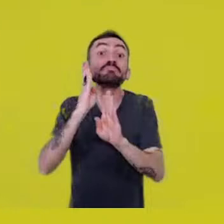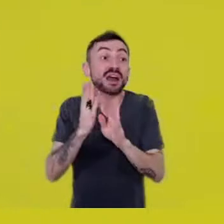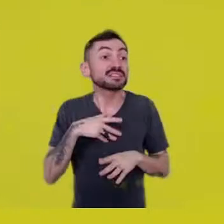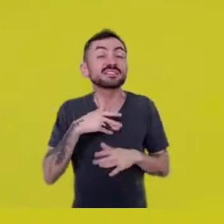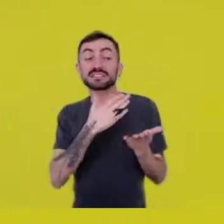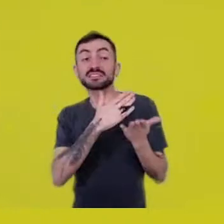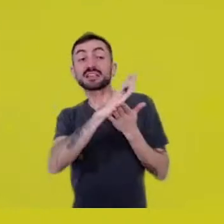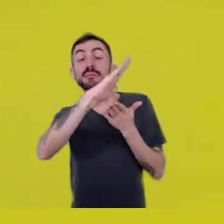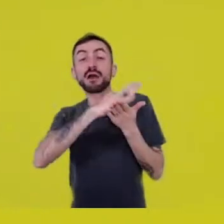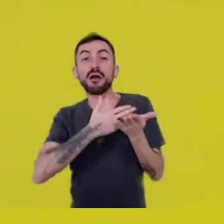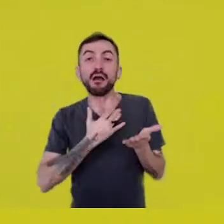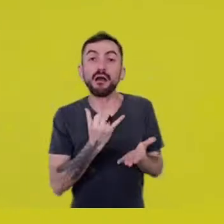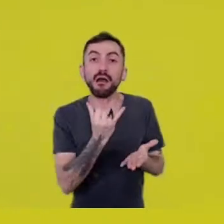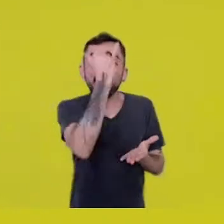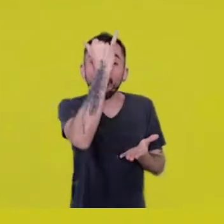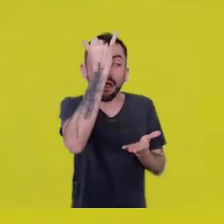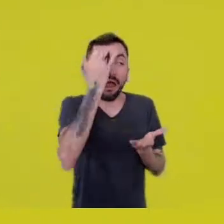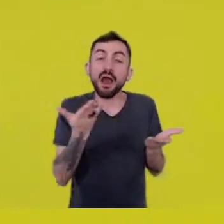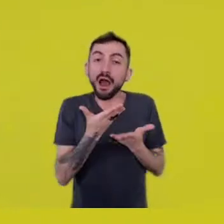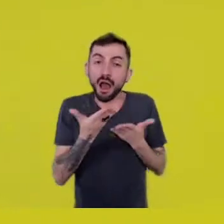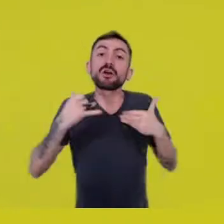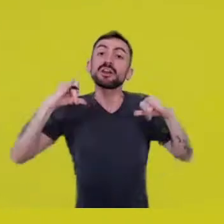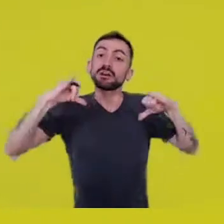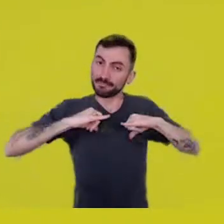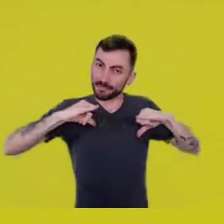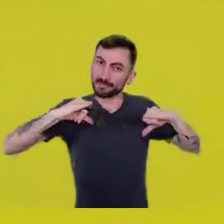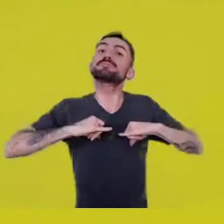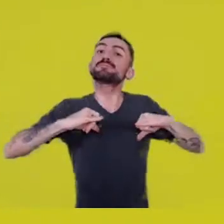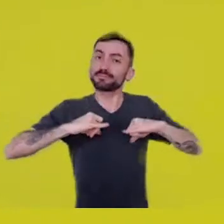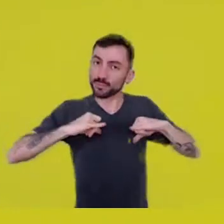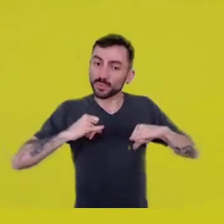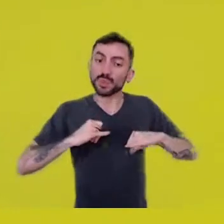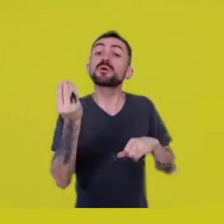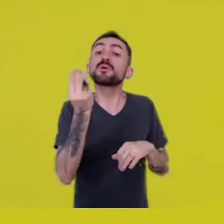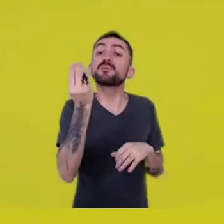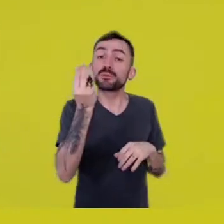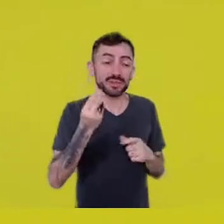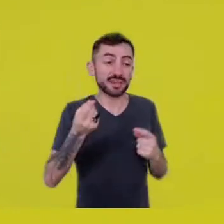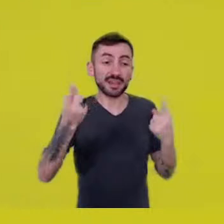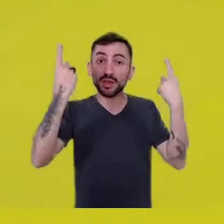for this abstraction of the human body